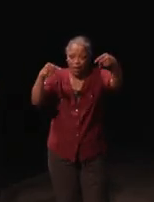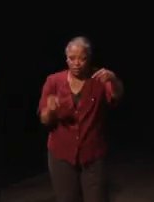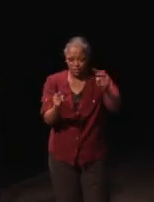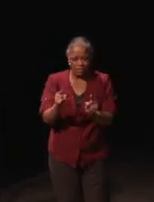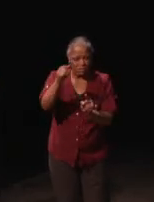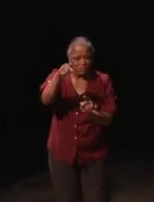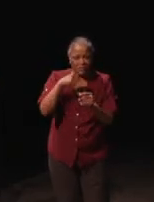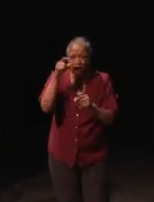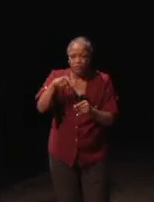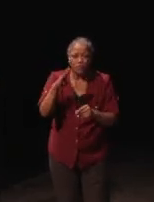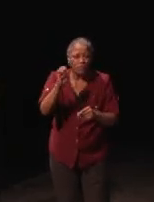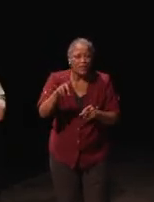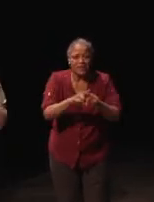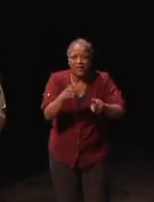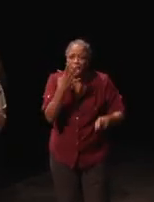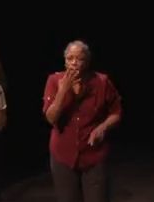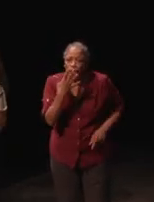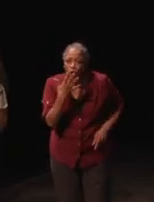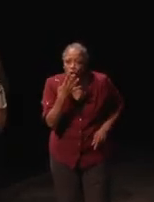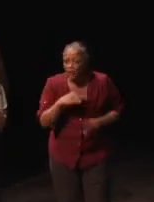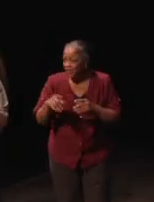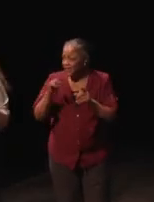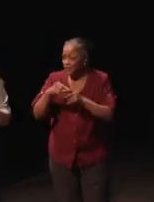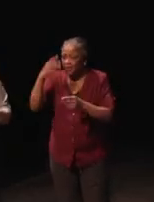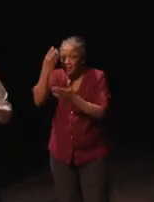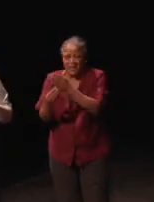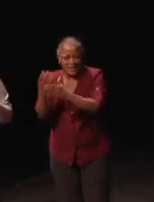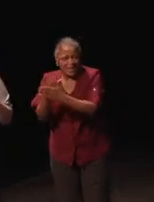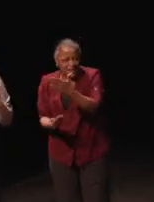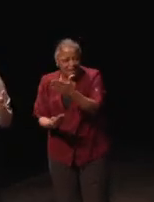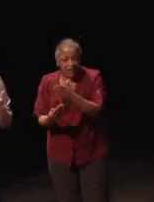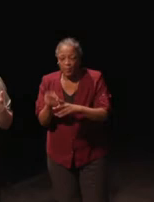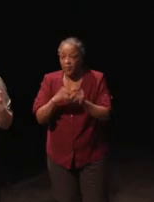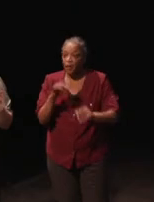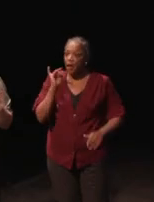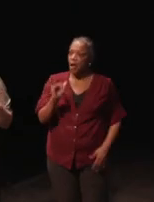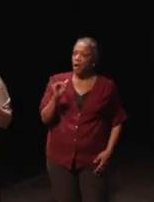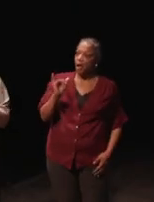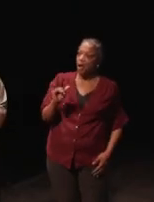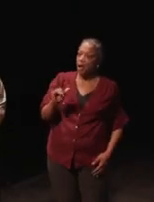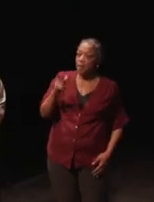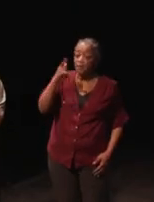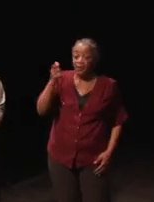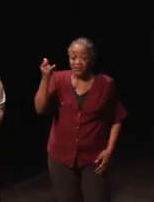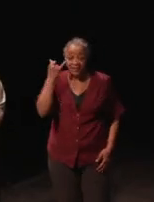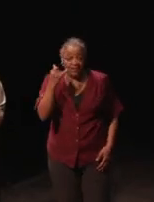supposed to be the same color. And this one's completely missing and things like that. Because if you have like read on